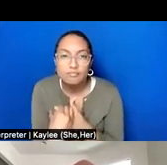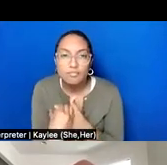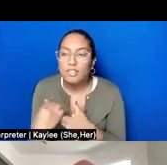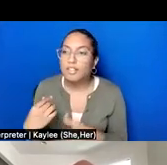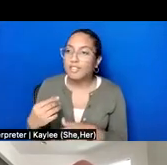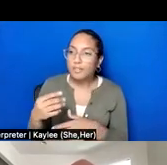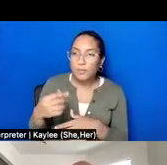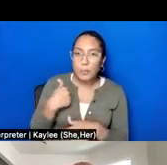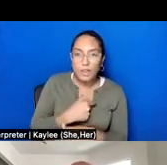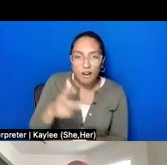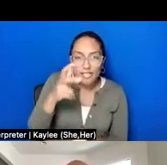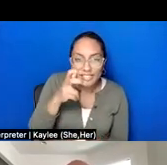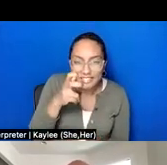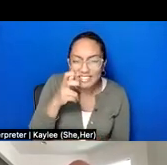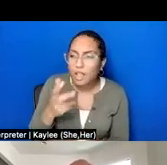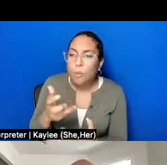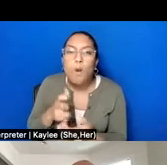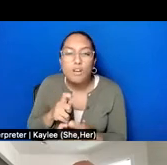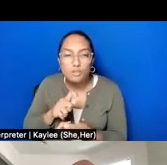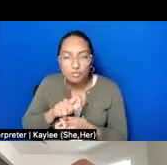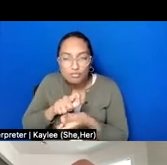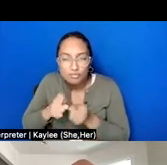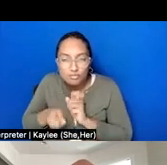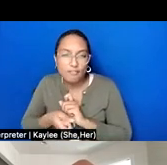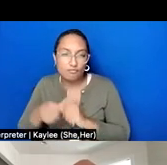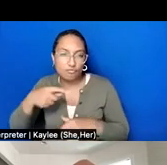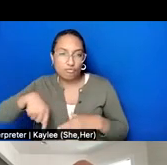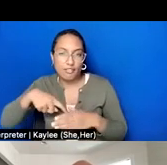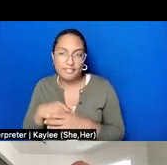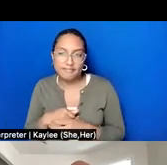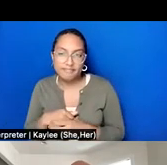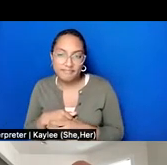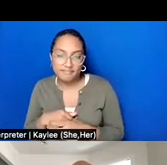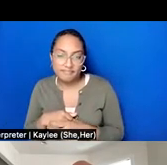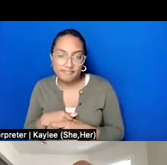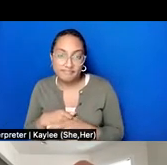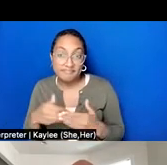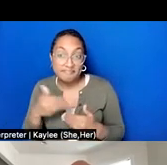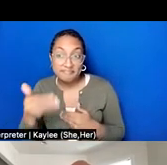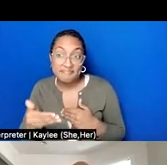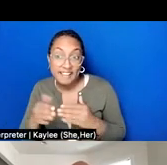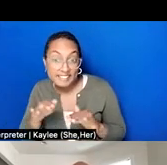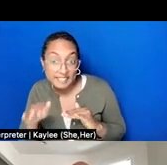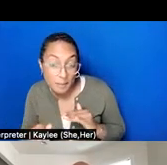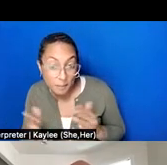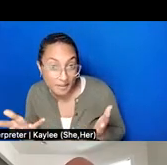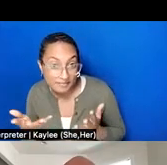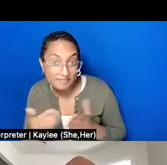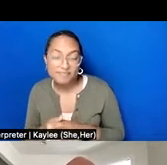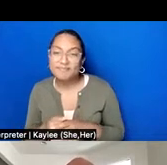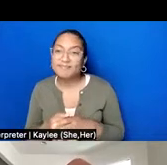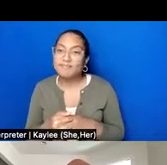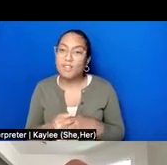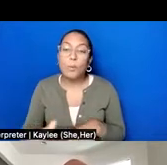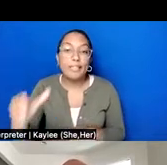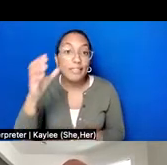So with this trust is the next step of listening, which is the gathering and collecting of stories.